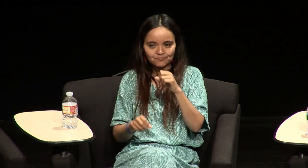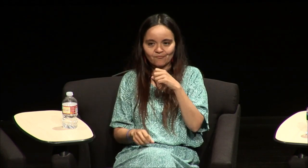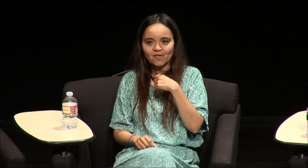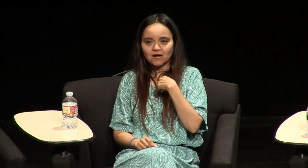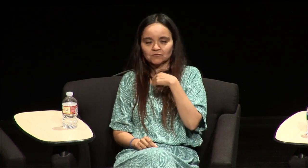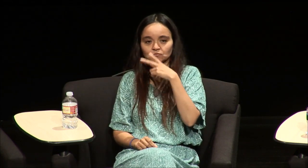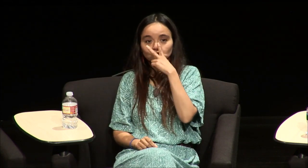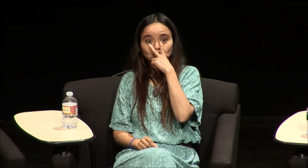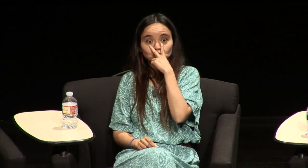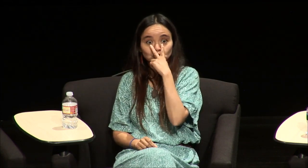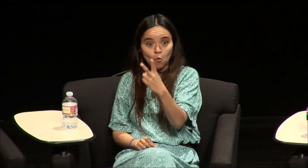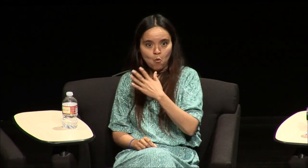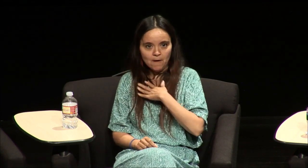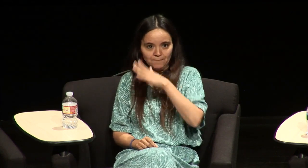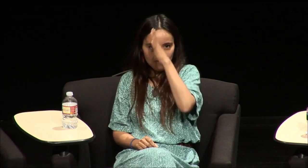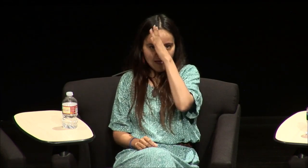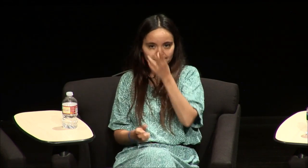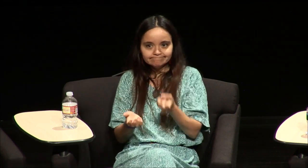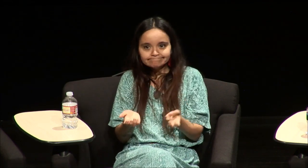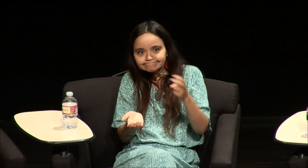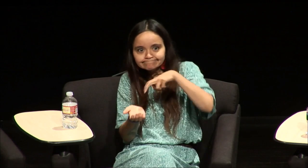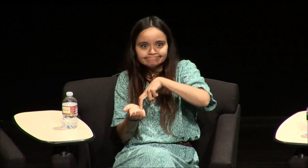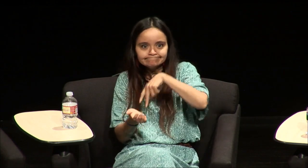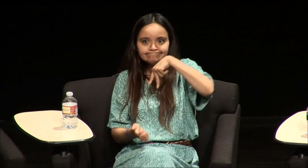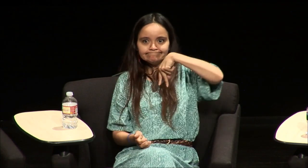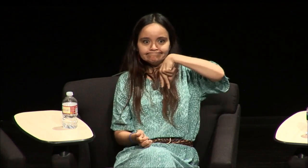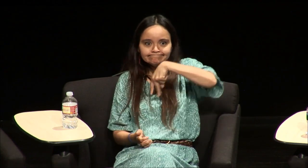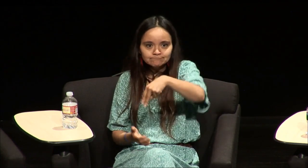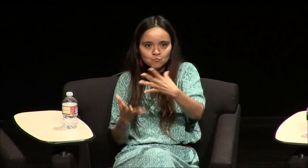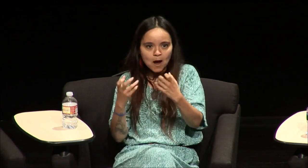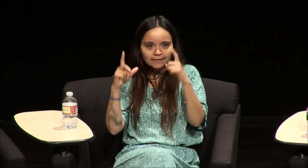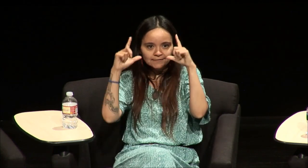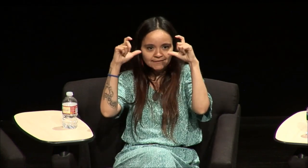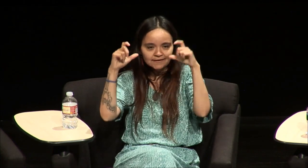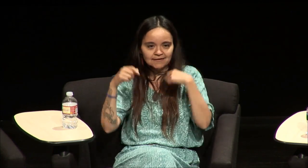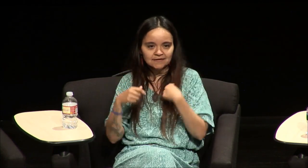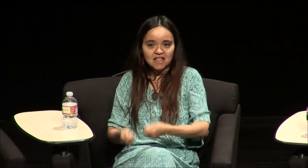sat and they were gonna watch us as soon as I saw my dad get up he walked to the